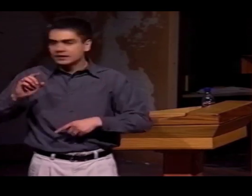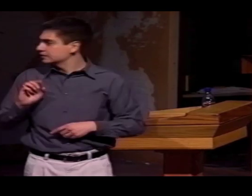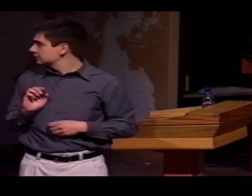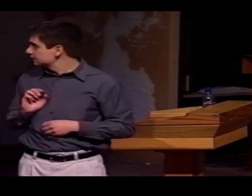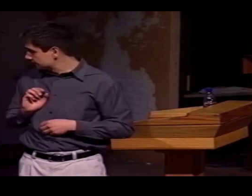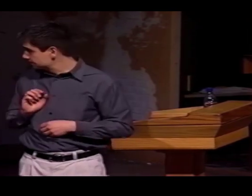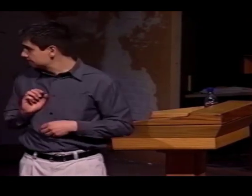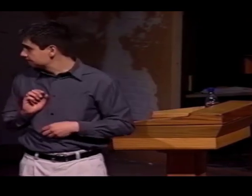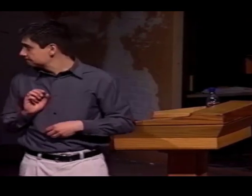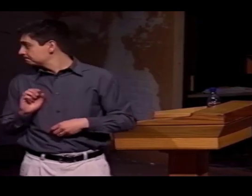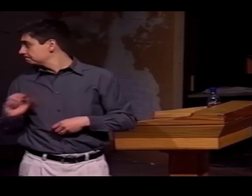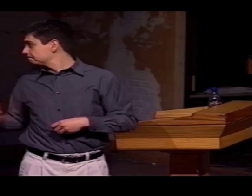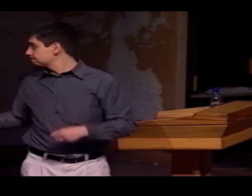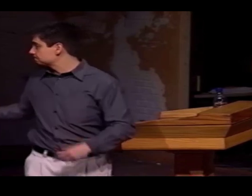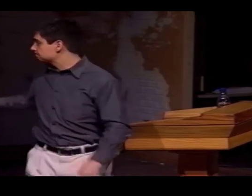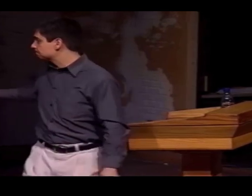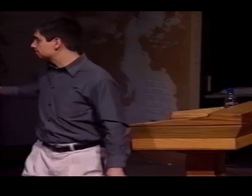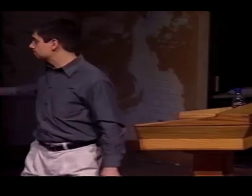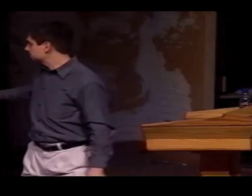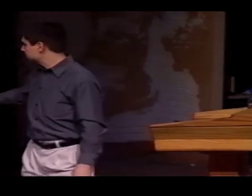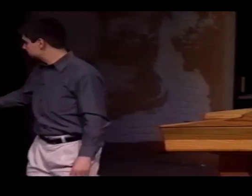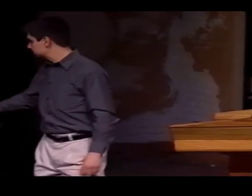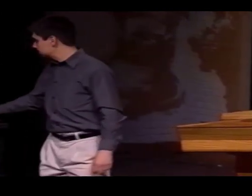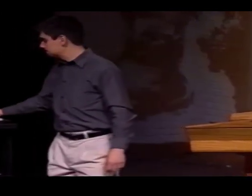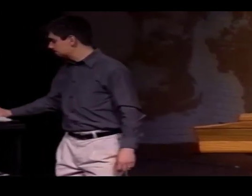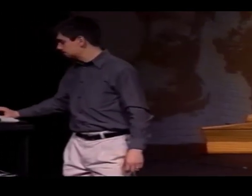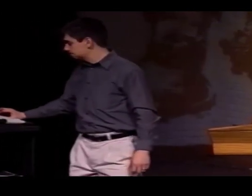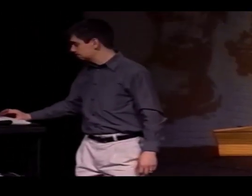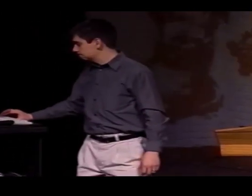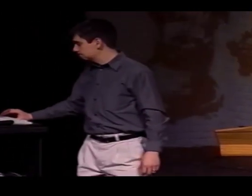WHERE YOU CAN UNDERSTAND EACH OTHER BETWEEN THE TWO LANGUAGES.